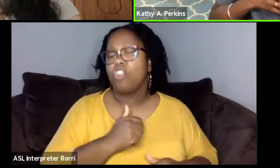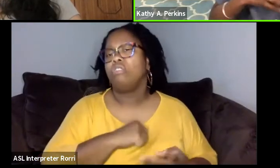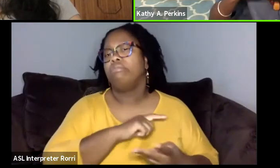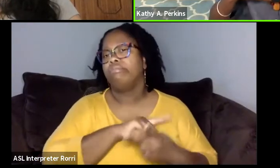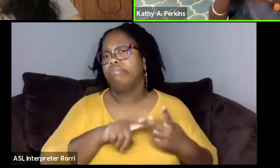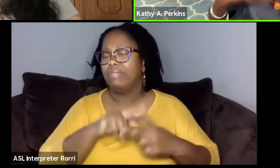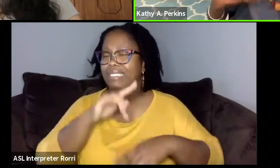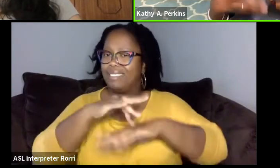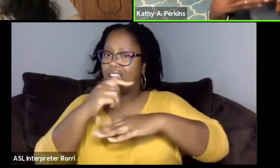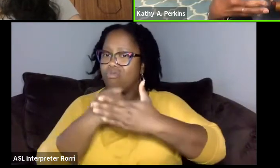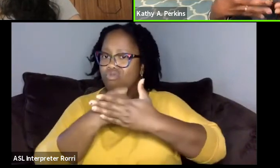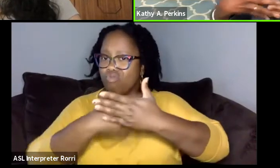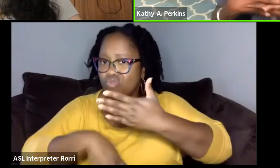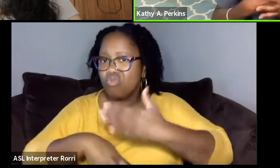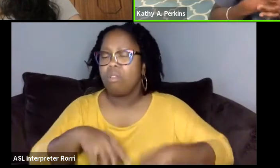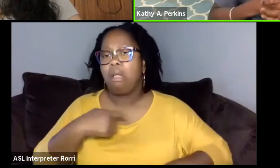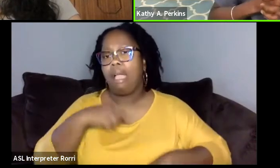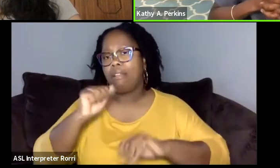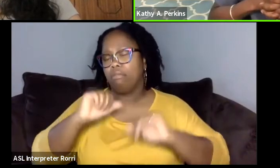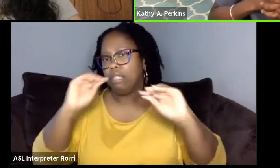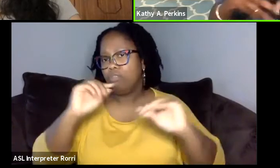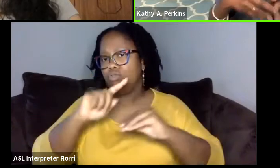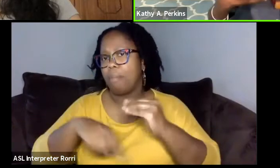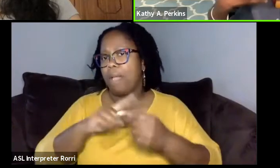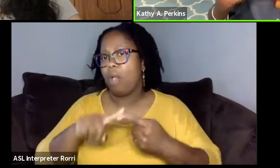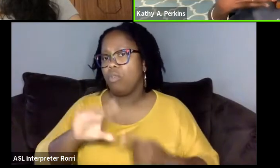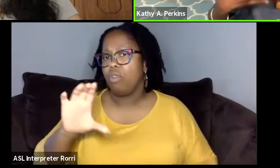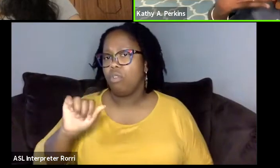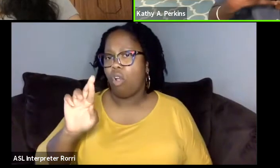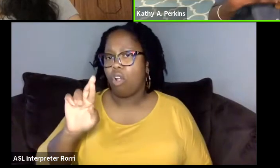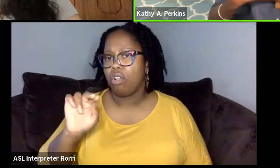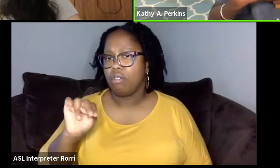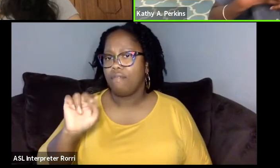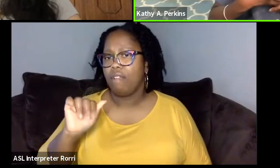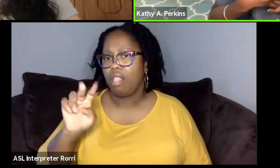And so, I was bringing in real experiences that I had,